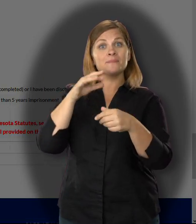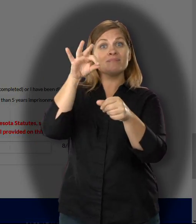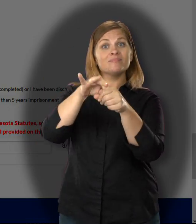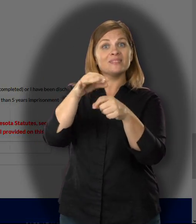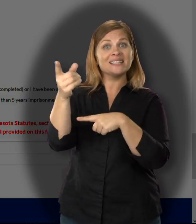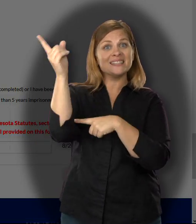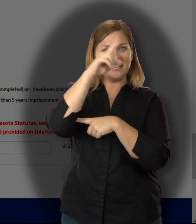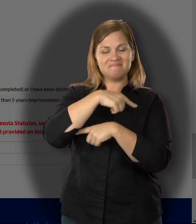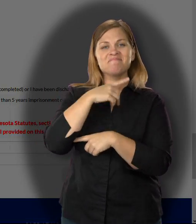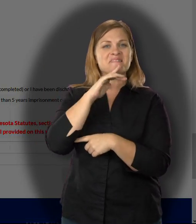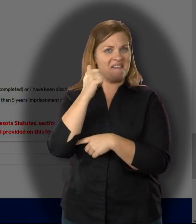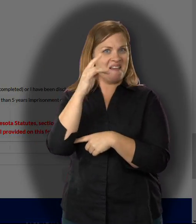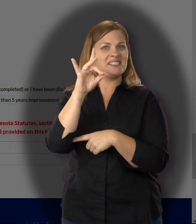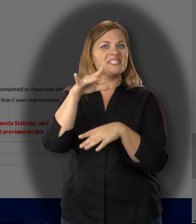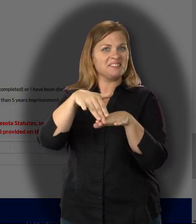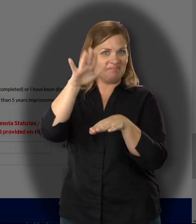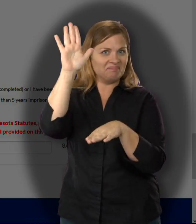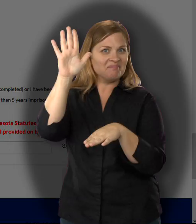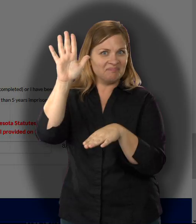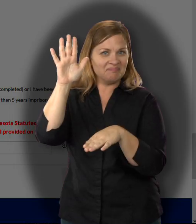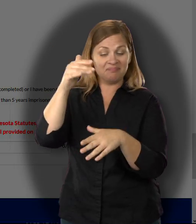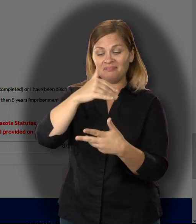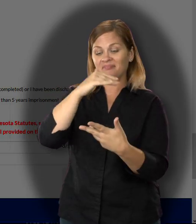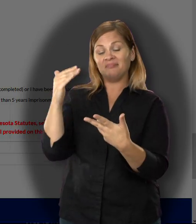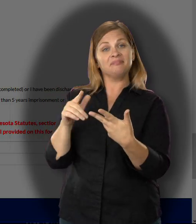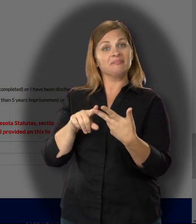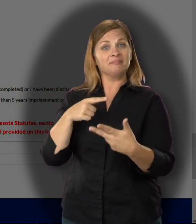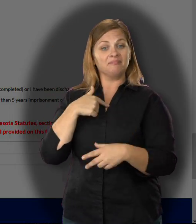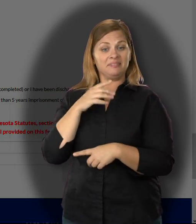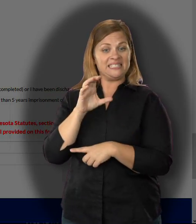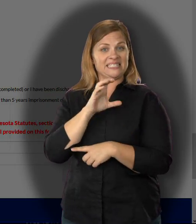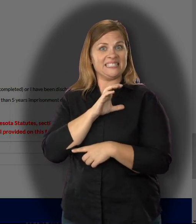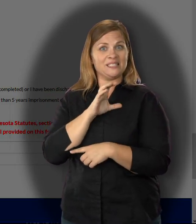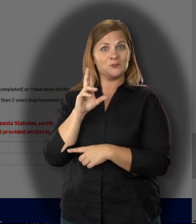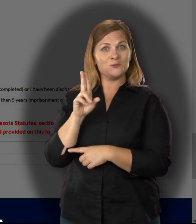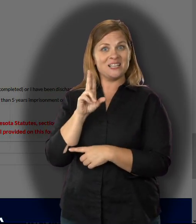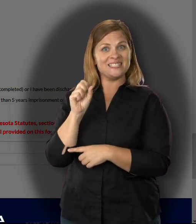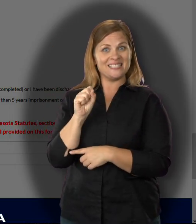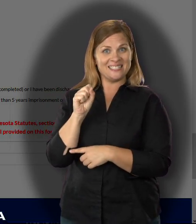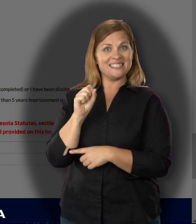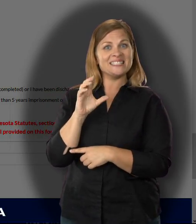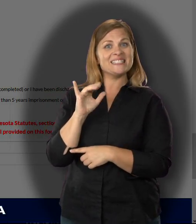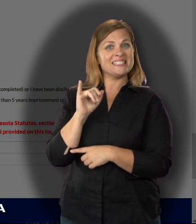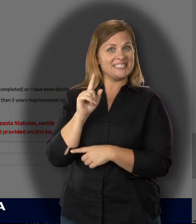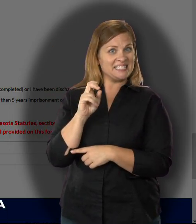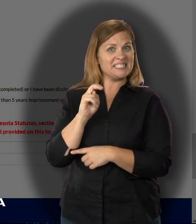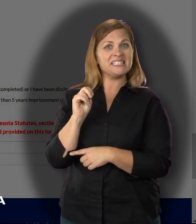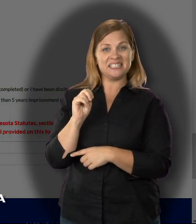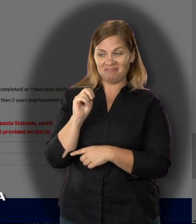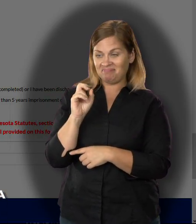will be at least 18 years old on Election Day; am a citizen of the United States;